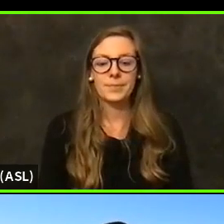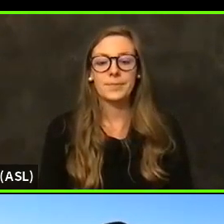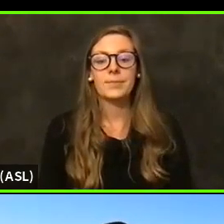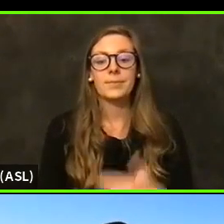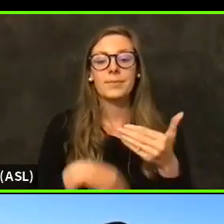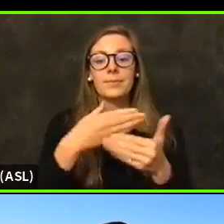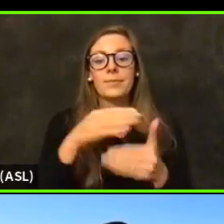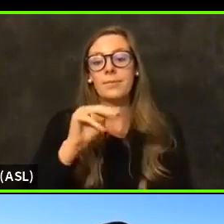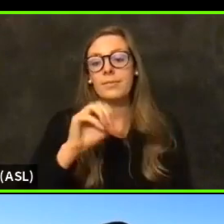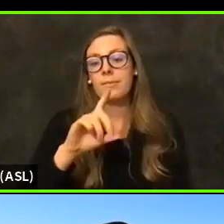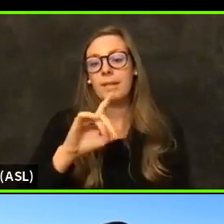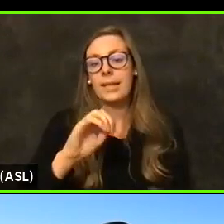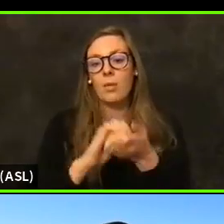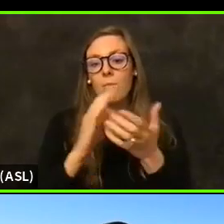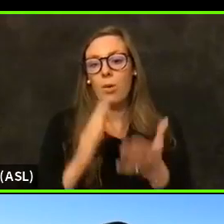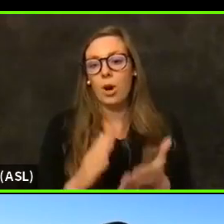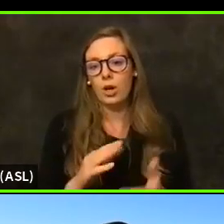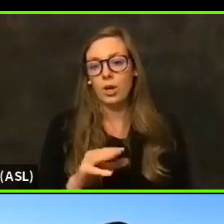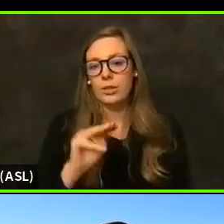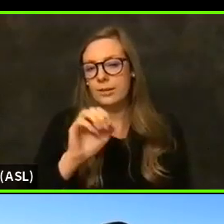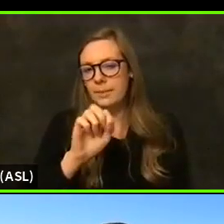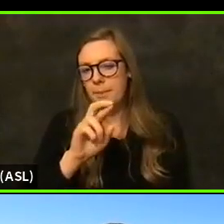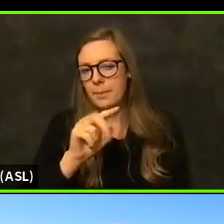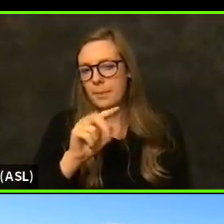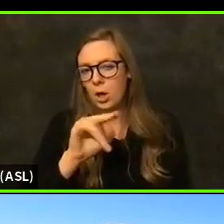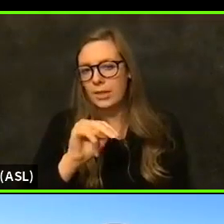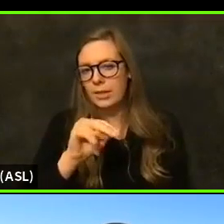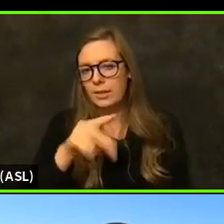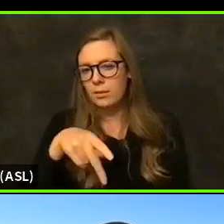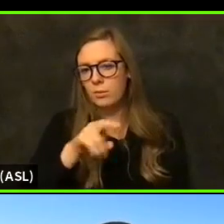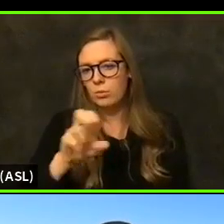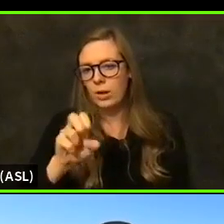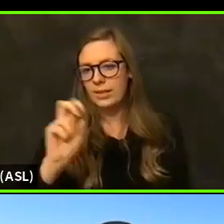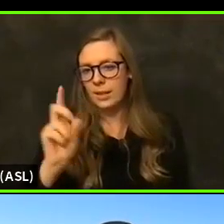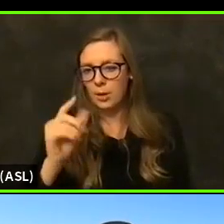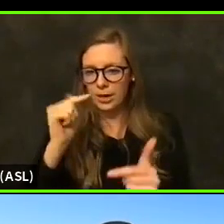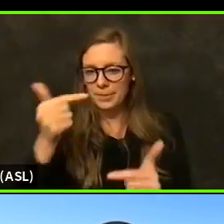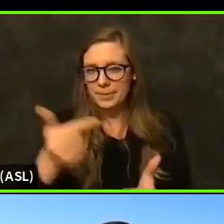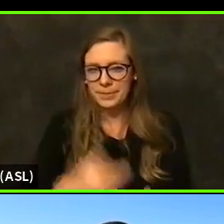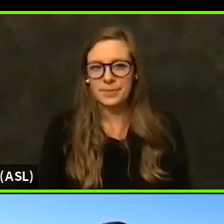Let's start with Martin Espinosa, the press Democrat Martin. Hello, everybody.